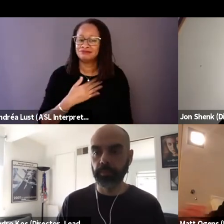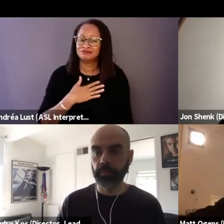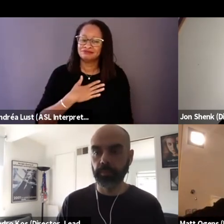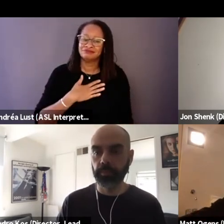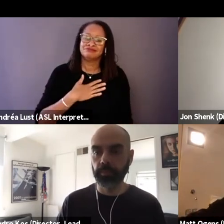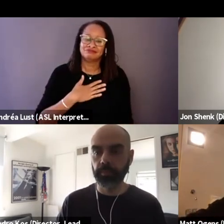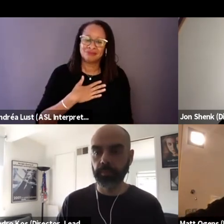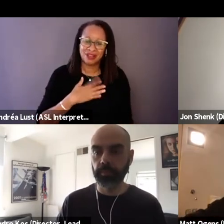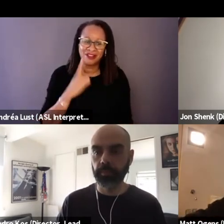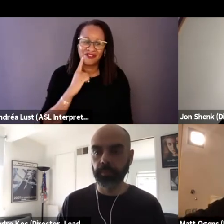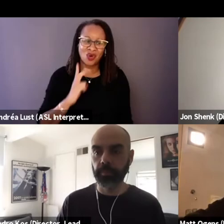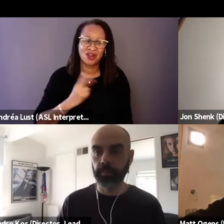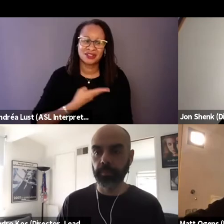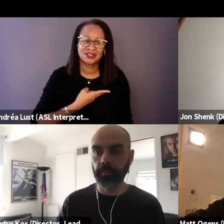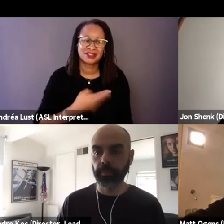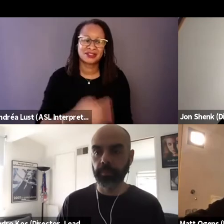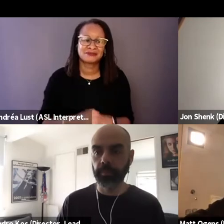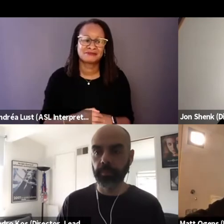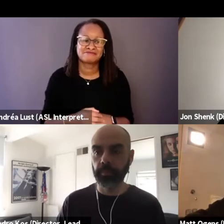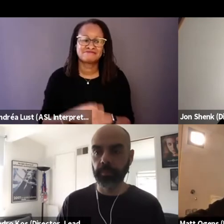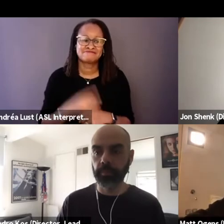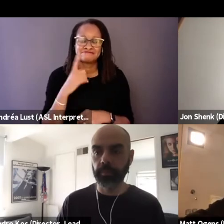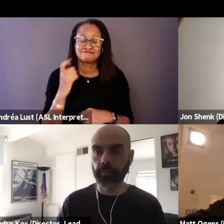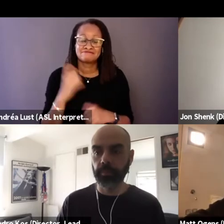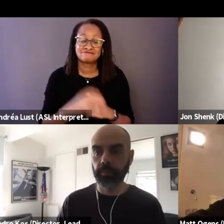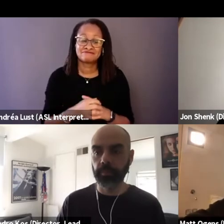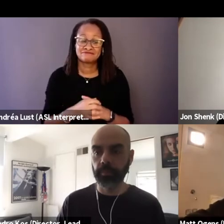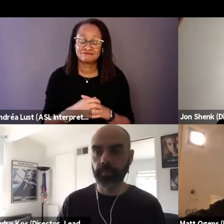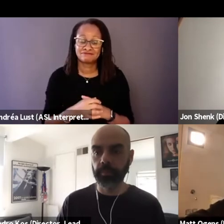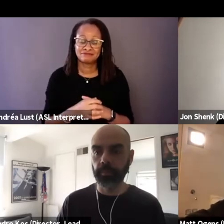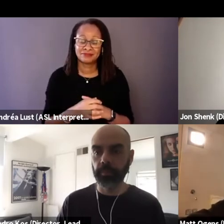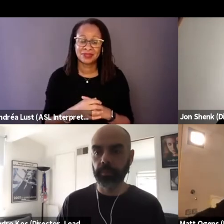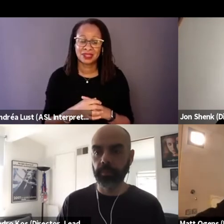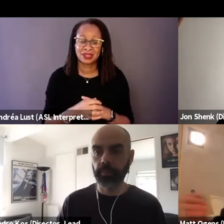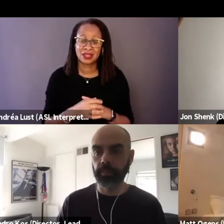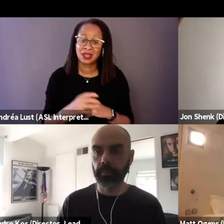because those people that are characters really,